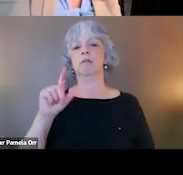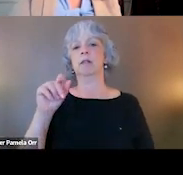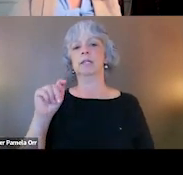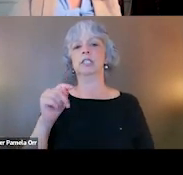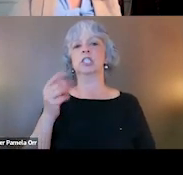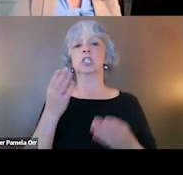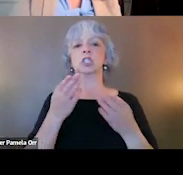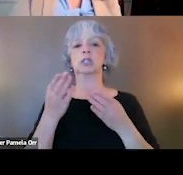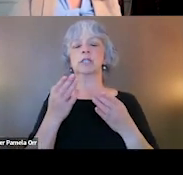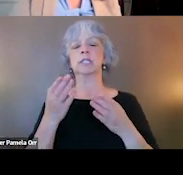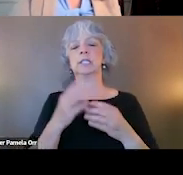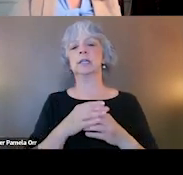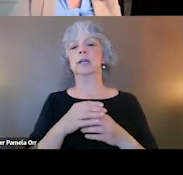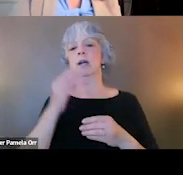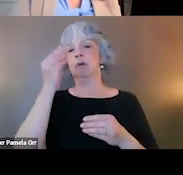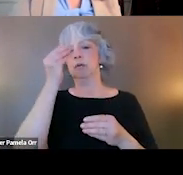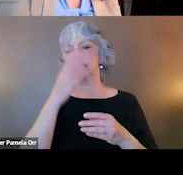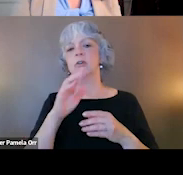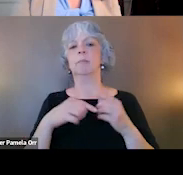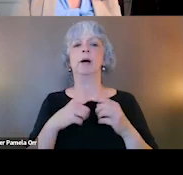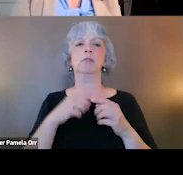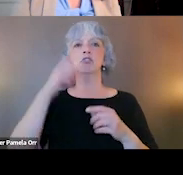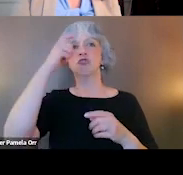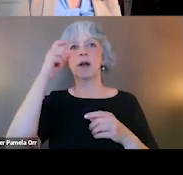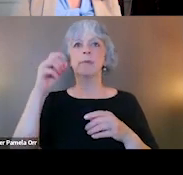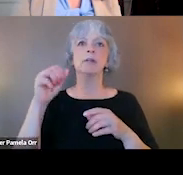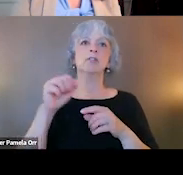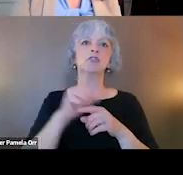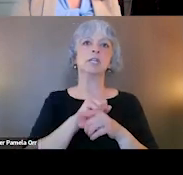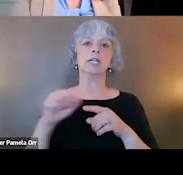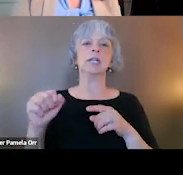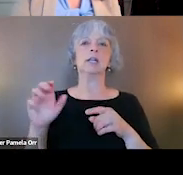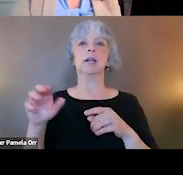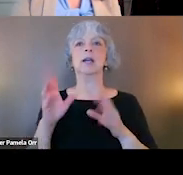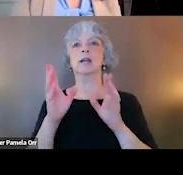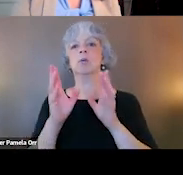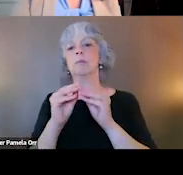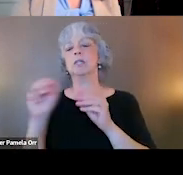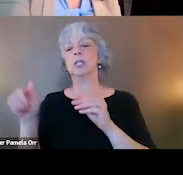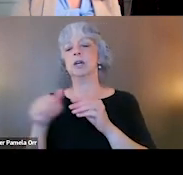about upcoming trauma training, webinars, and other resources around these topics.